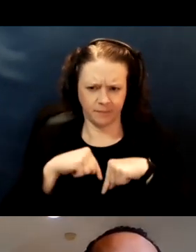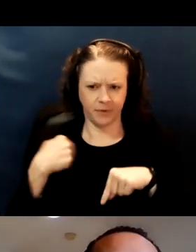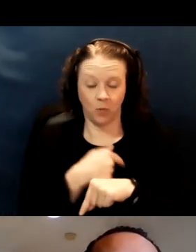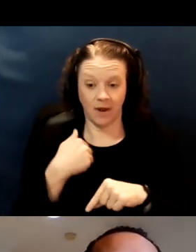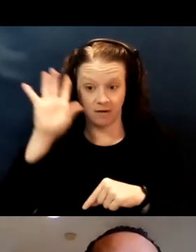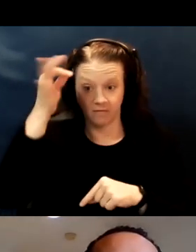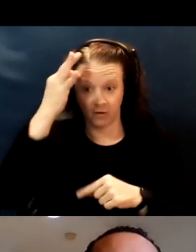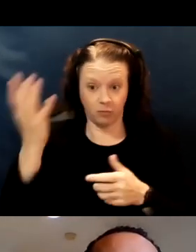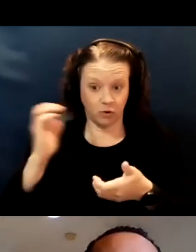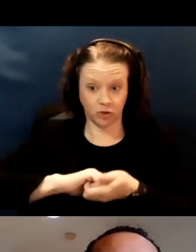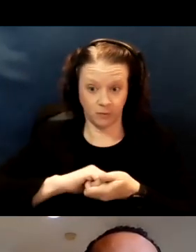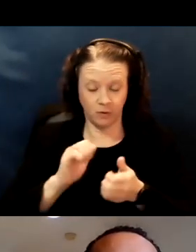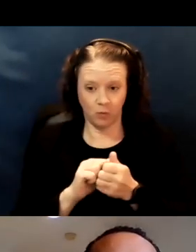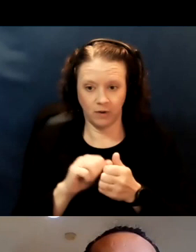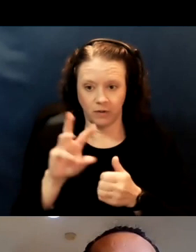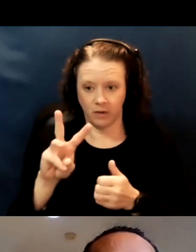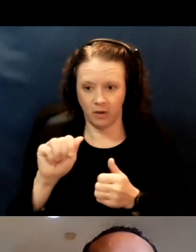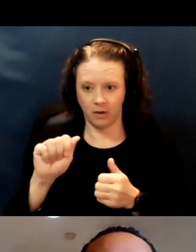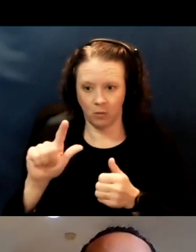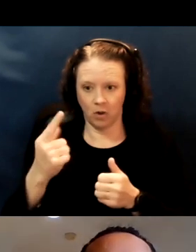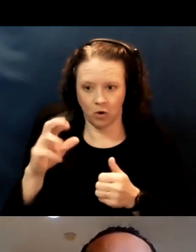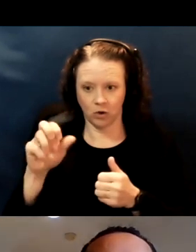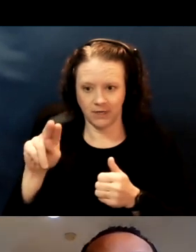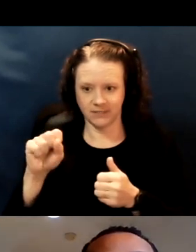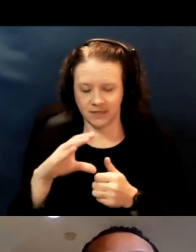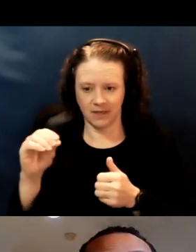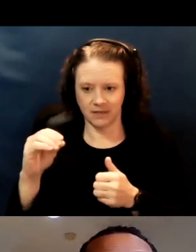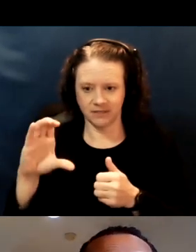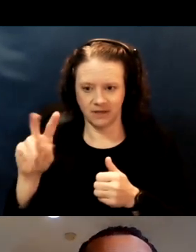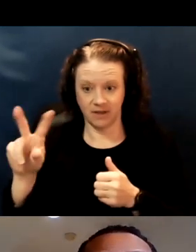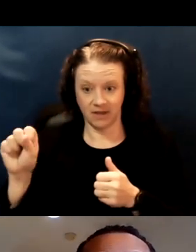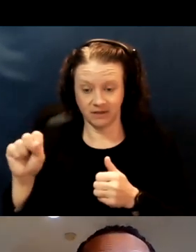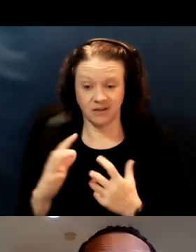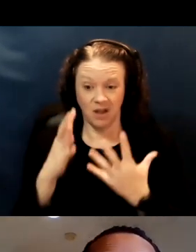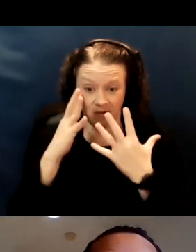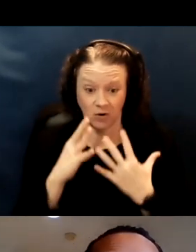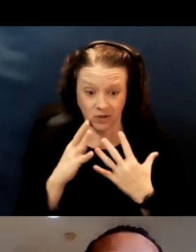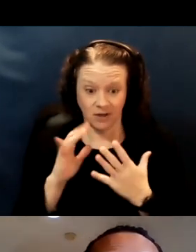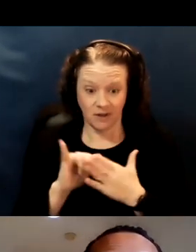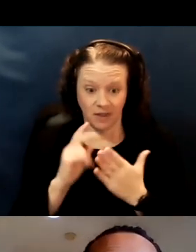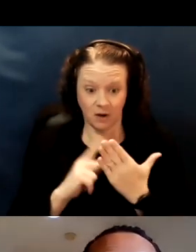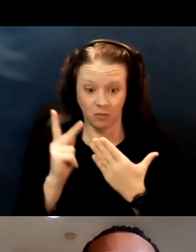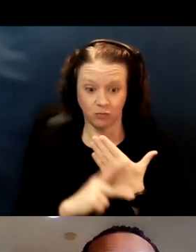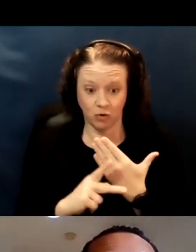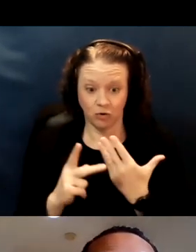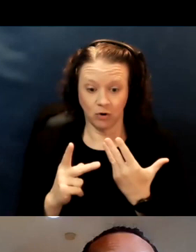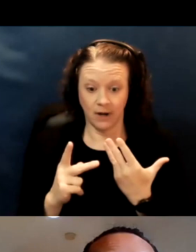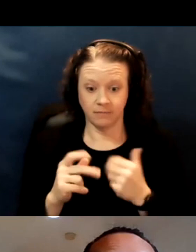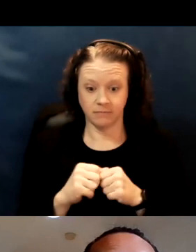with Walgreens and CVS. Unfortunately that program which did reach several hundred facilities